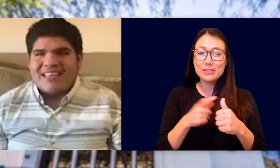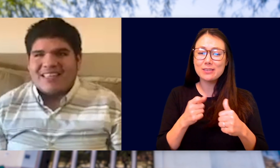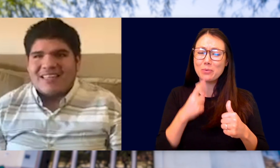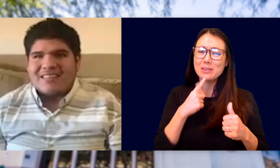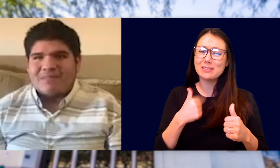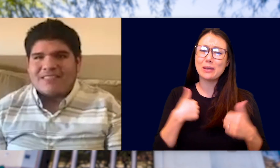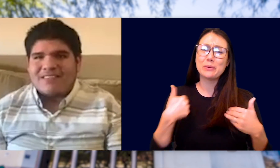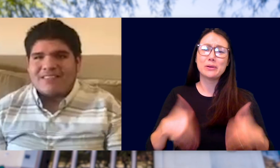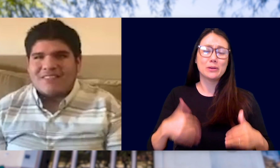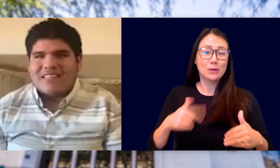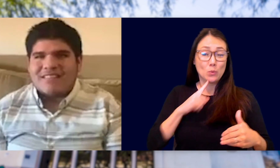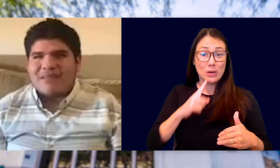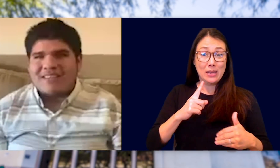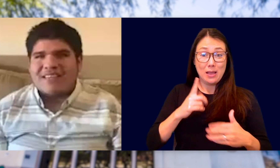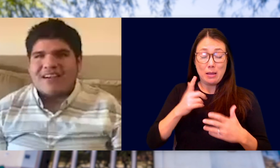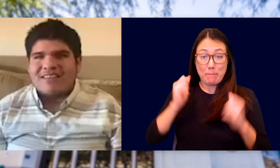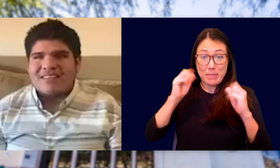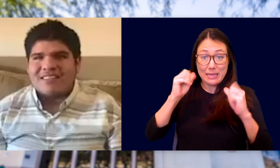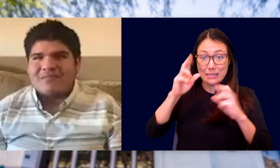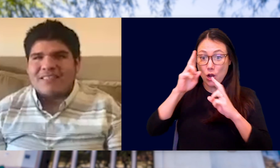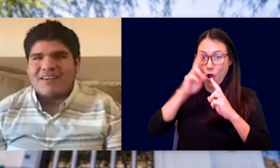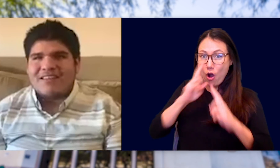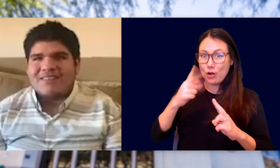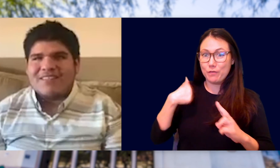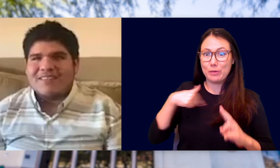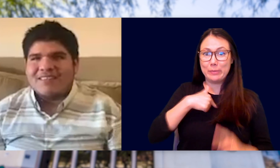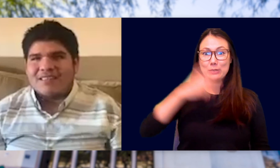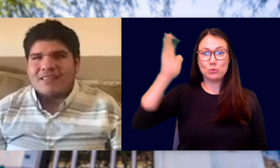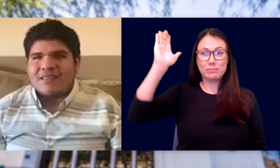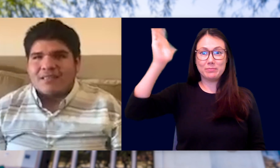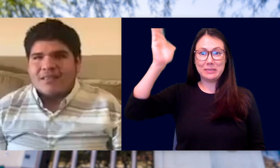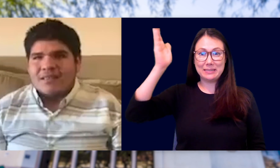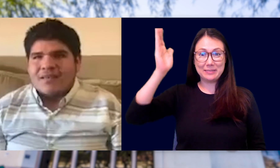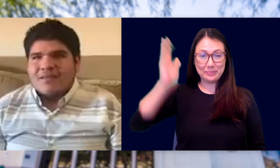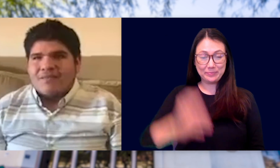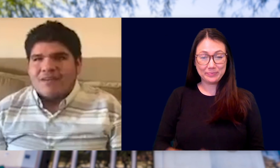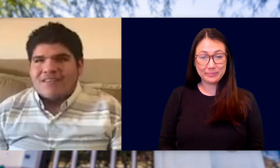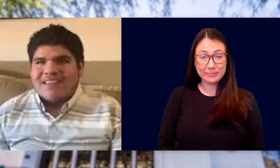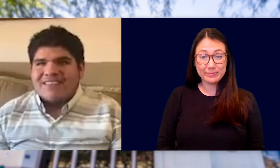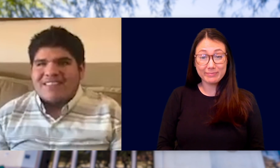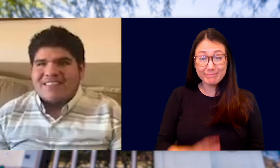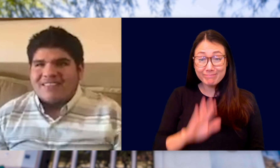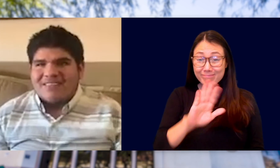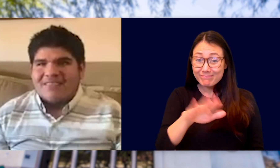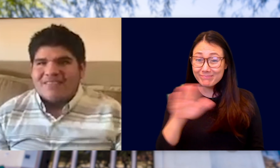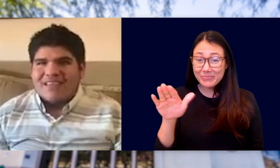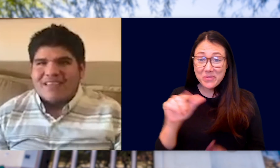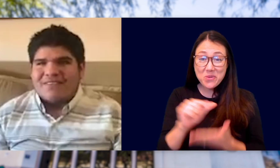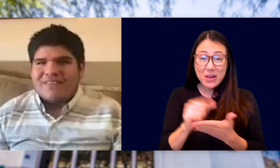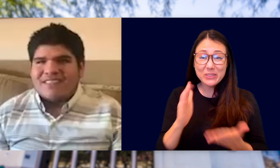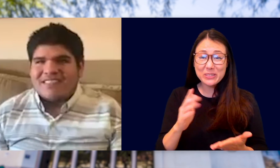IT IS A PLEASURE TO HAVE THIS AMAZING HONOR TO SPEAK TO ALL OF YOU. WELL, GRADUATES, WE HAVE OFFICIALLY